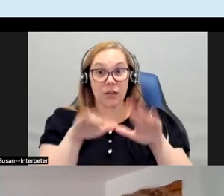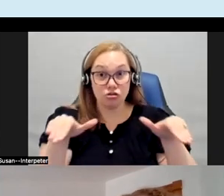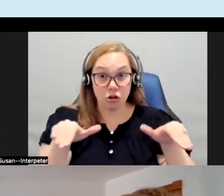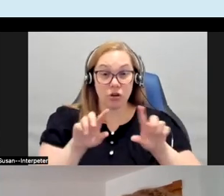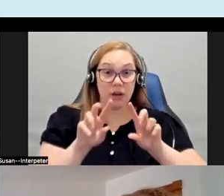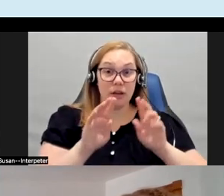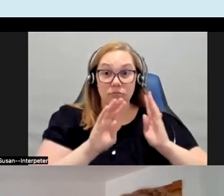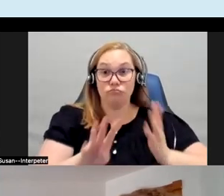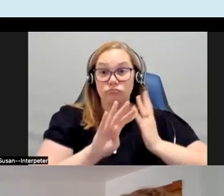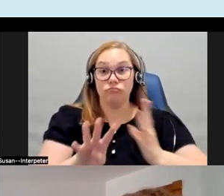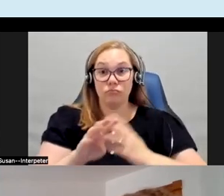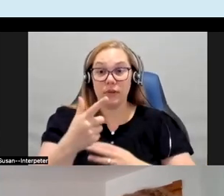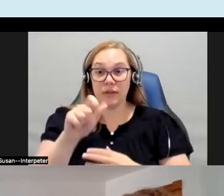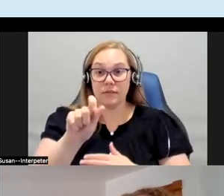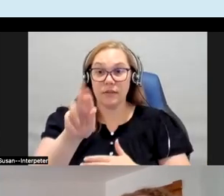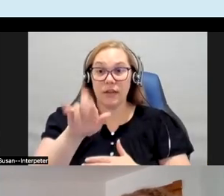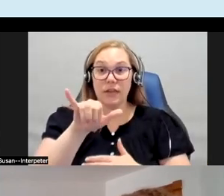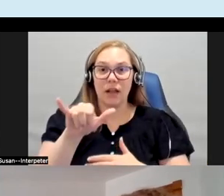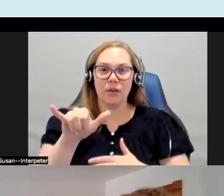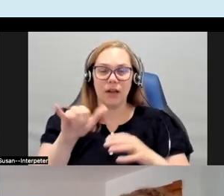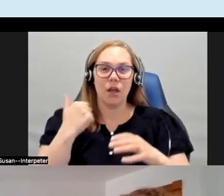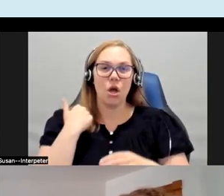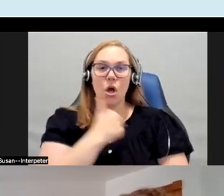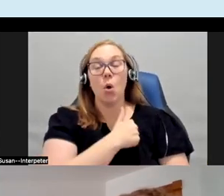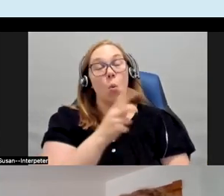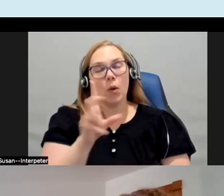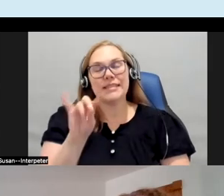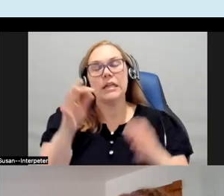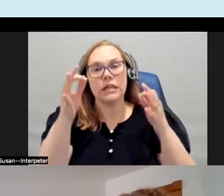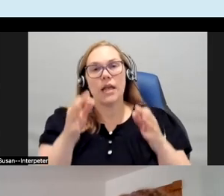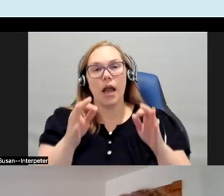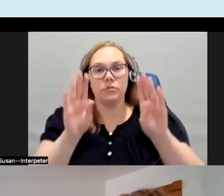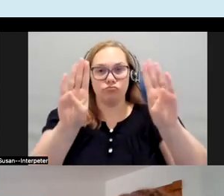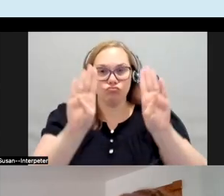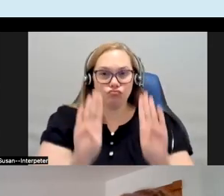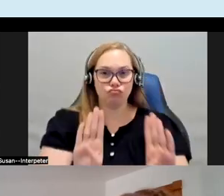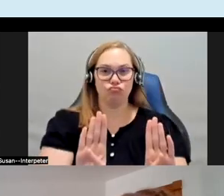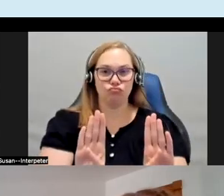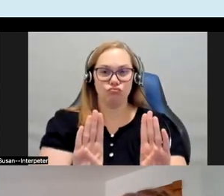so we did hang the piece quite a bit lower so that uh younger audiences could interact with